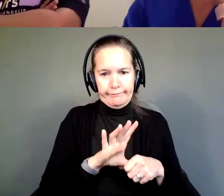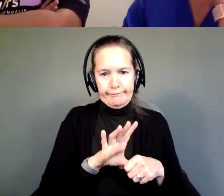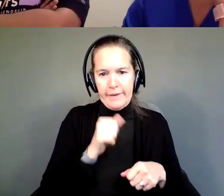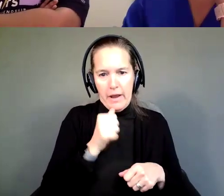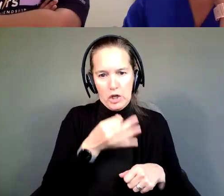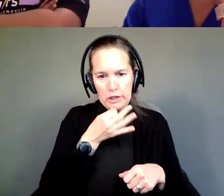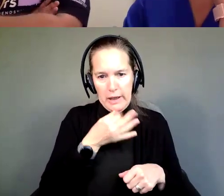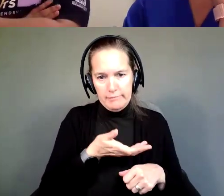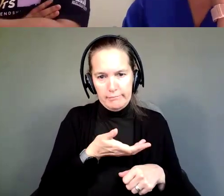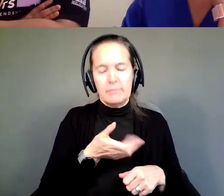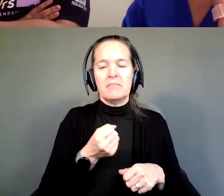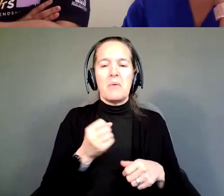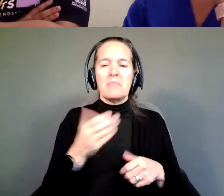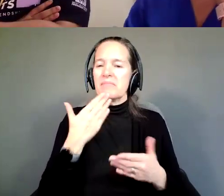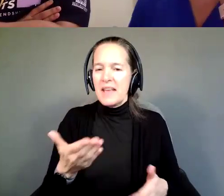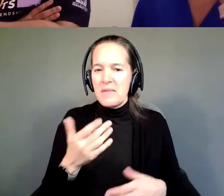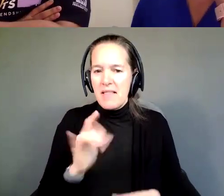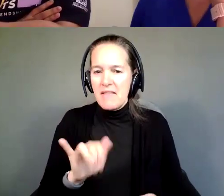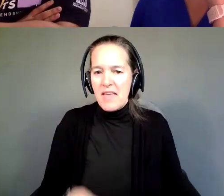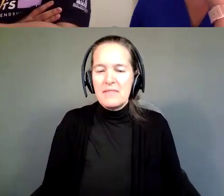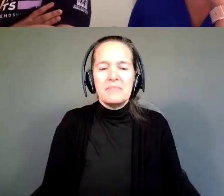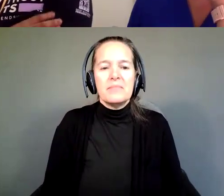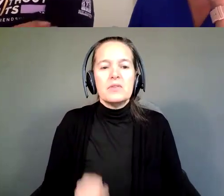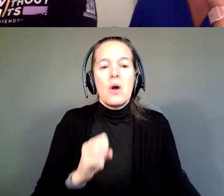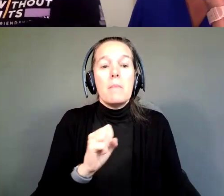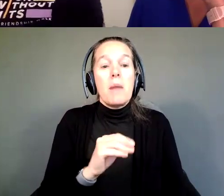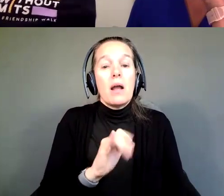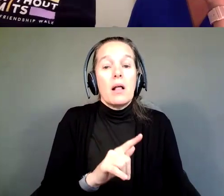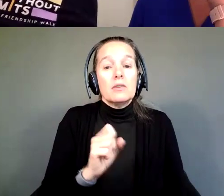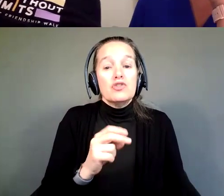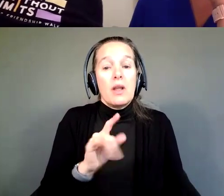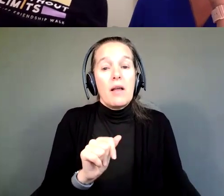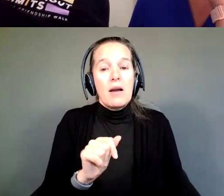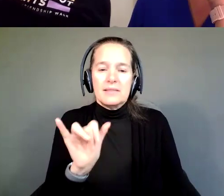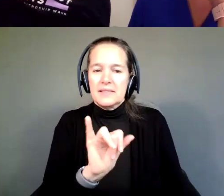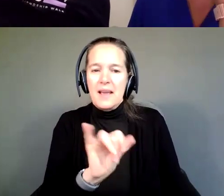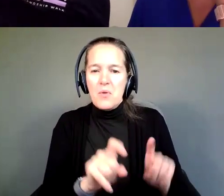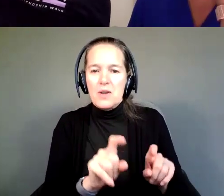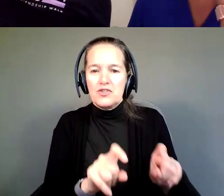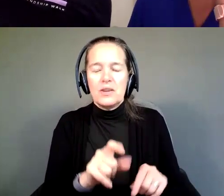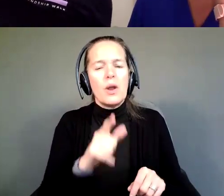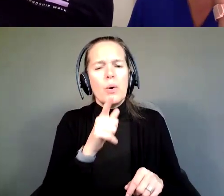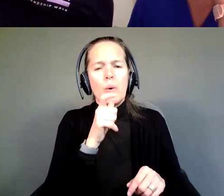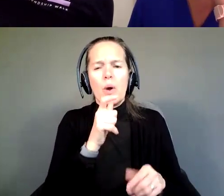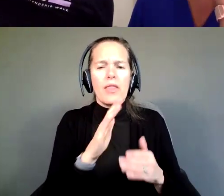I love that! Thank you. So, Michael and Sheila, same question to you. Who would you say are the top three?